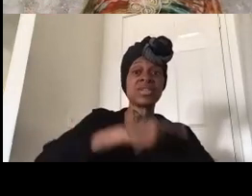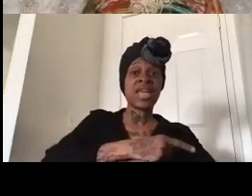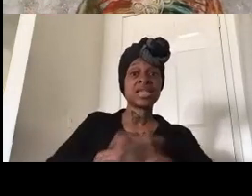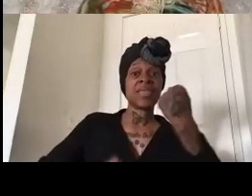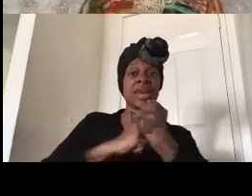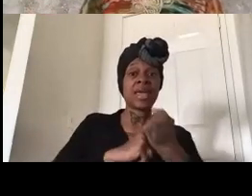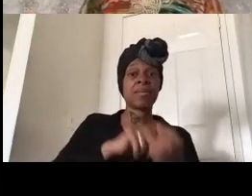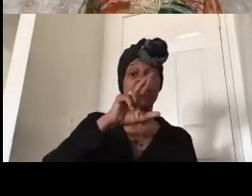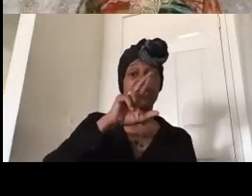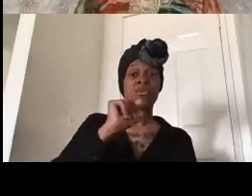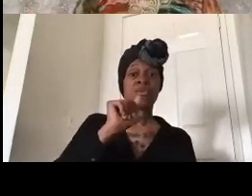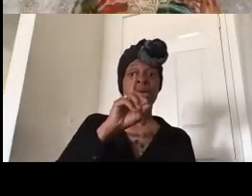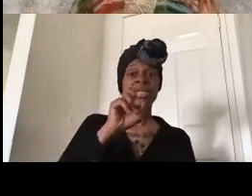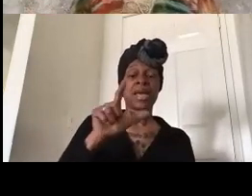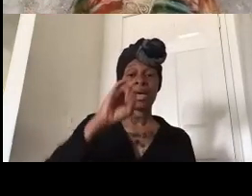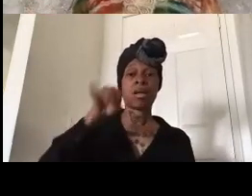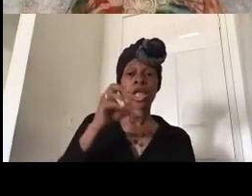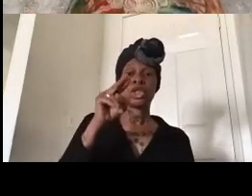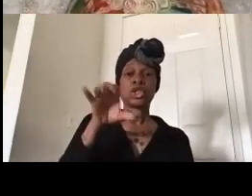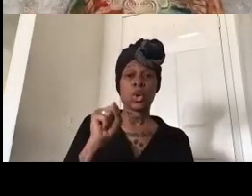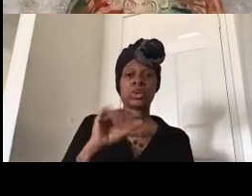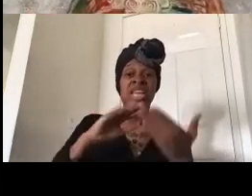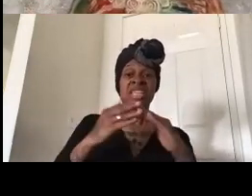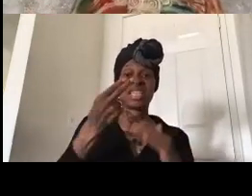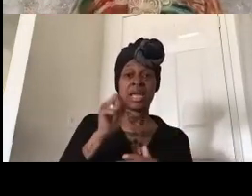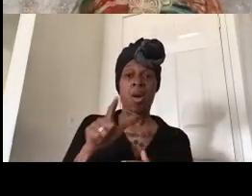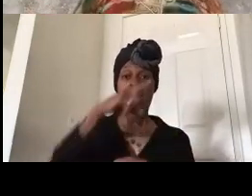we camped outside of city hall in summer of 2016.